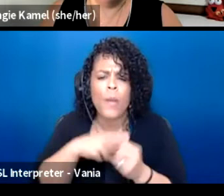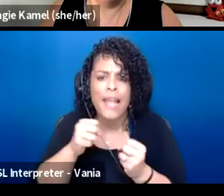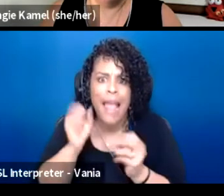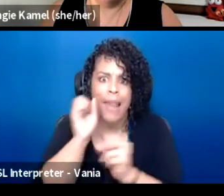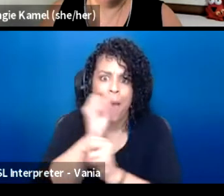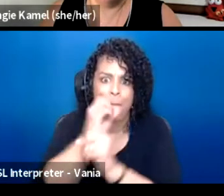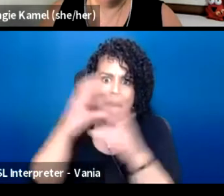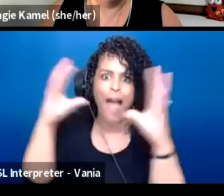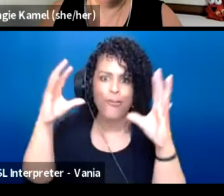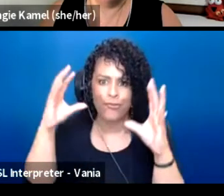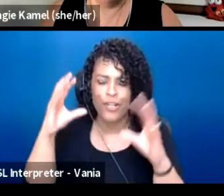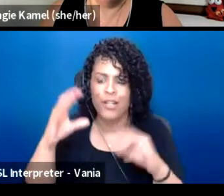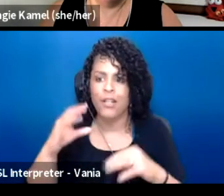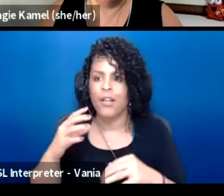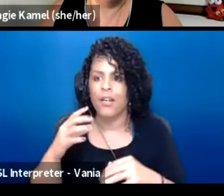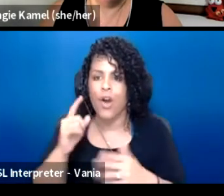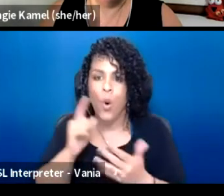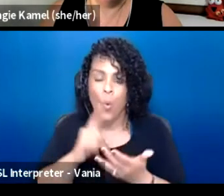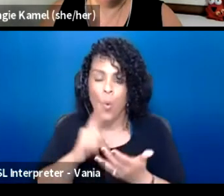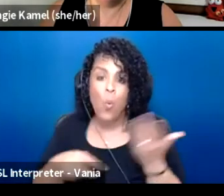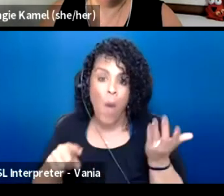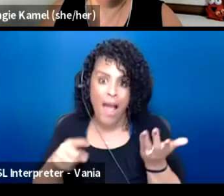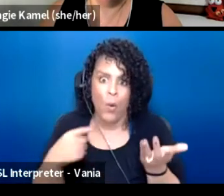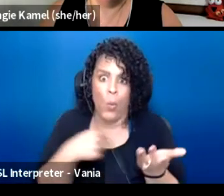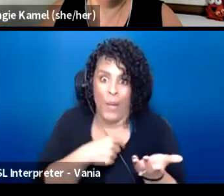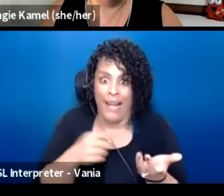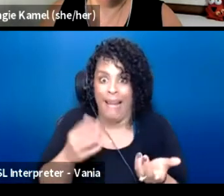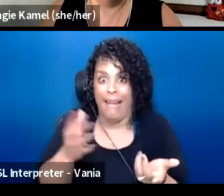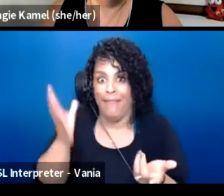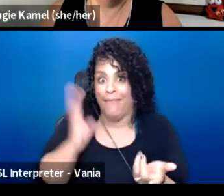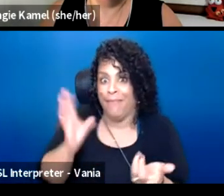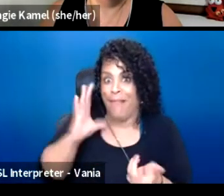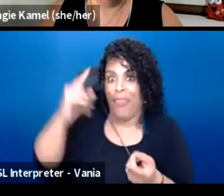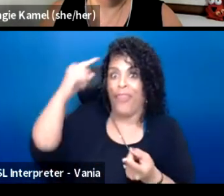What was formally considered theater, perhaps to different word in the future